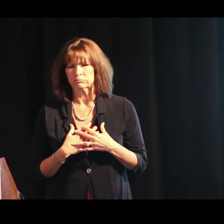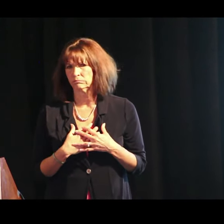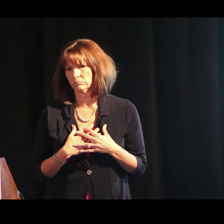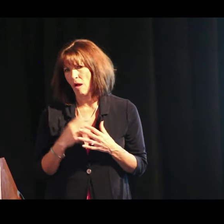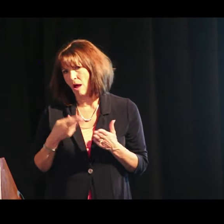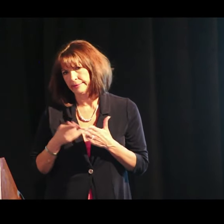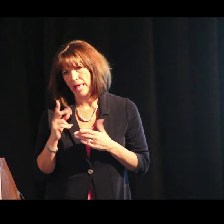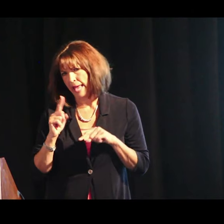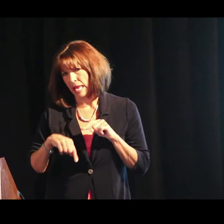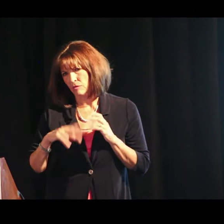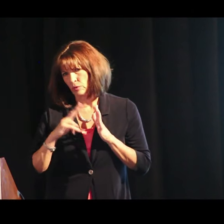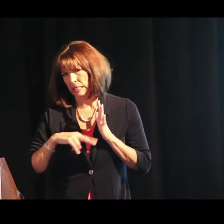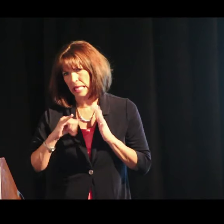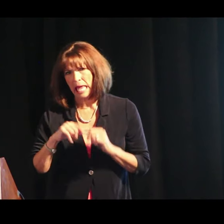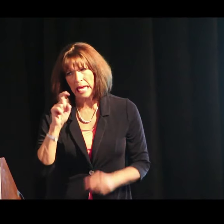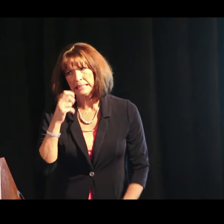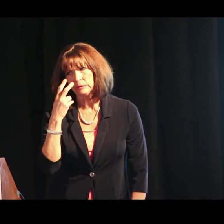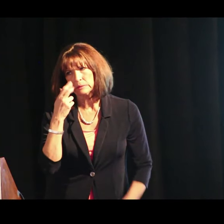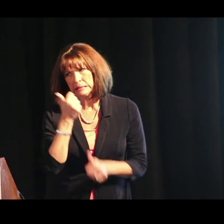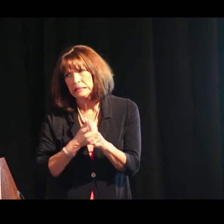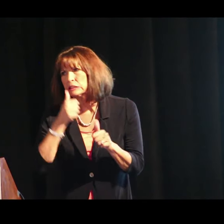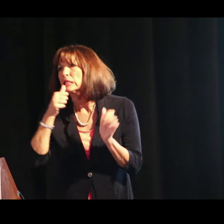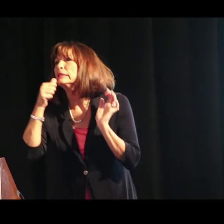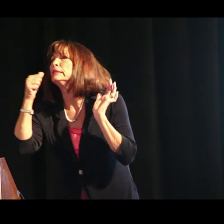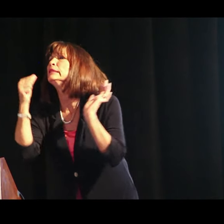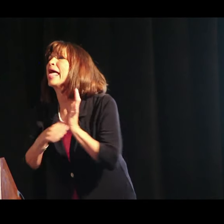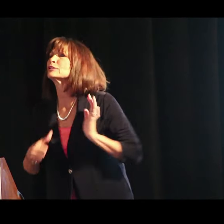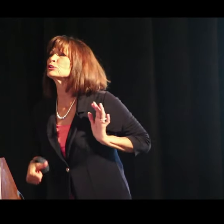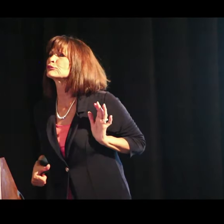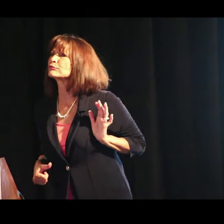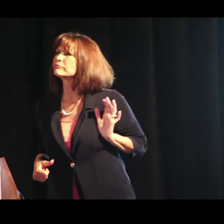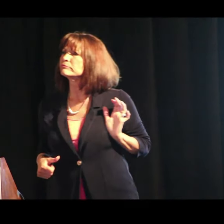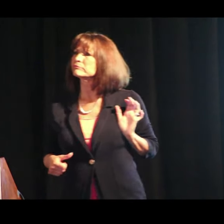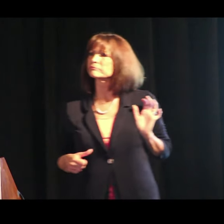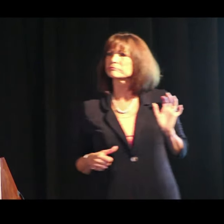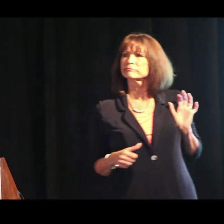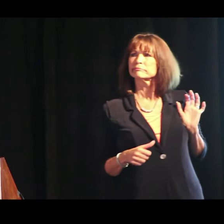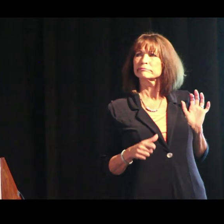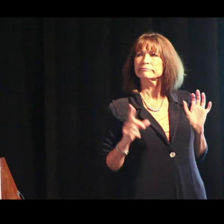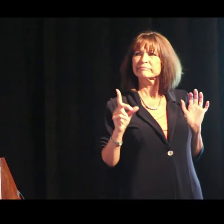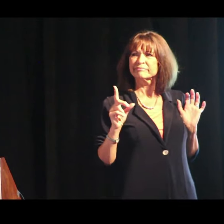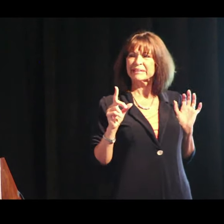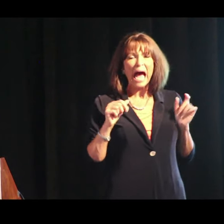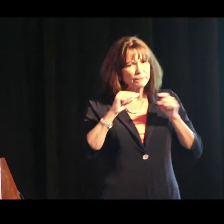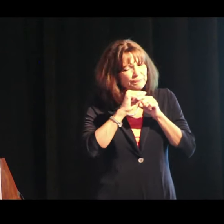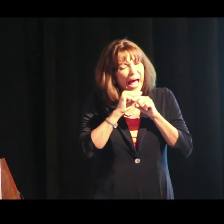And honestly, I can't read – I have to – I have to see each letter But I’m practicing.